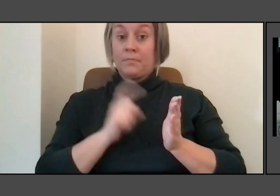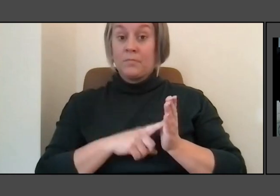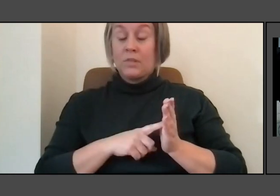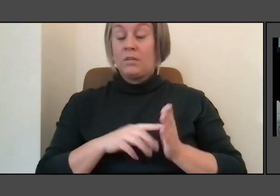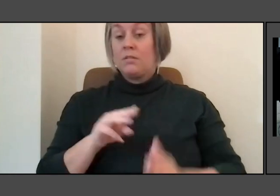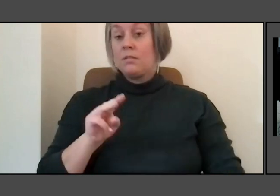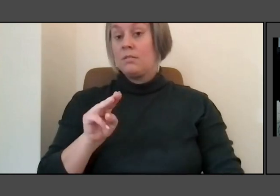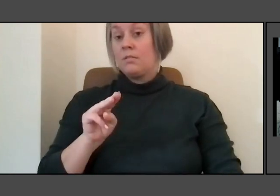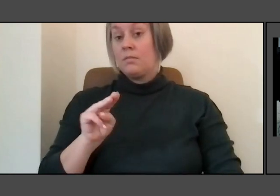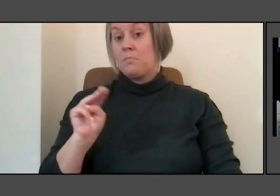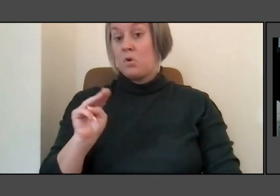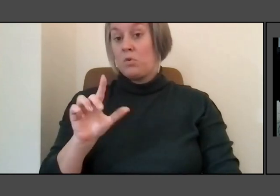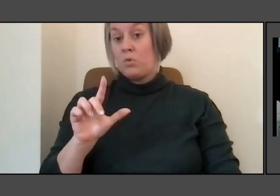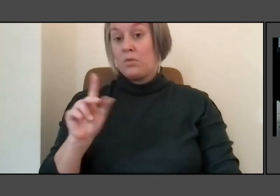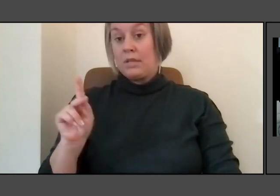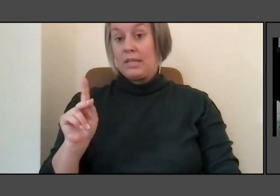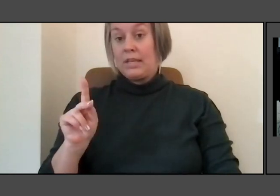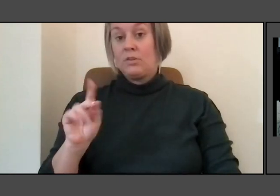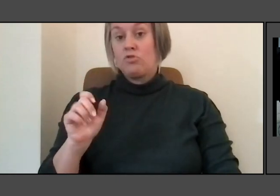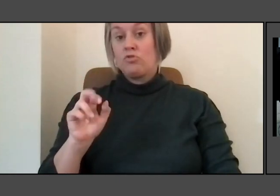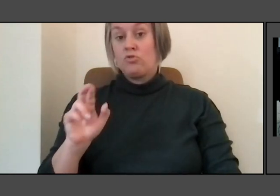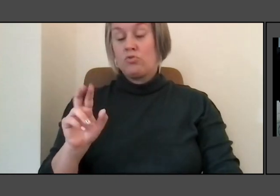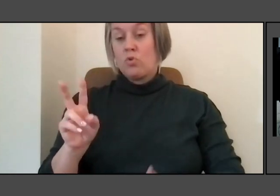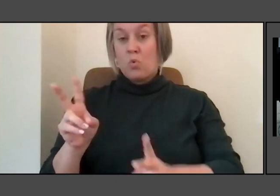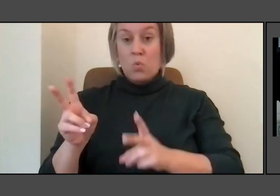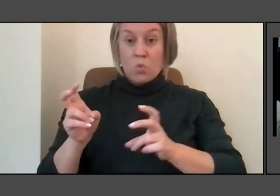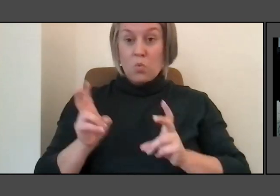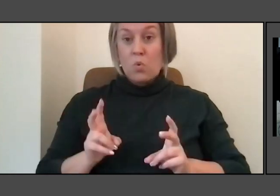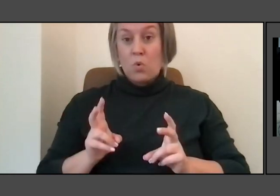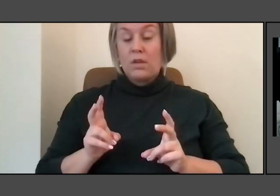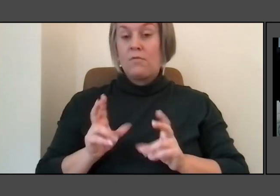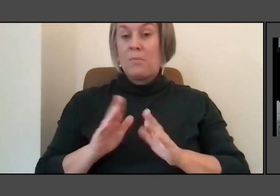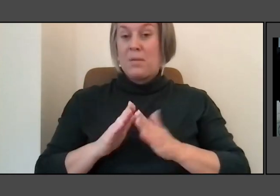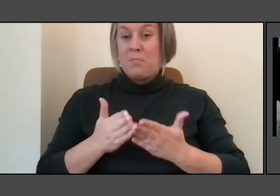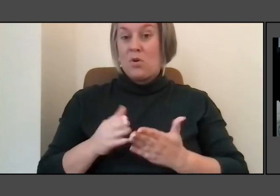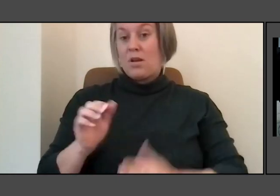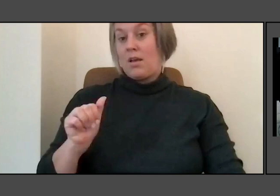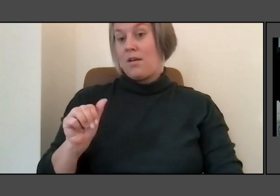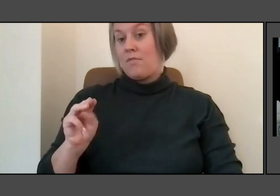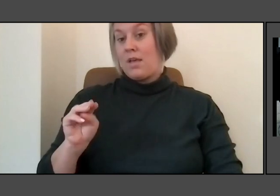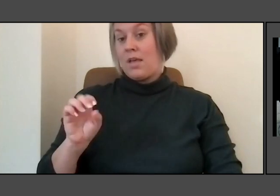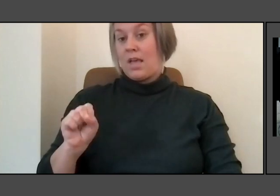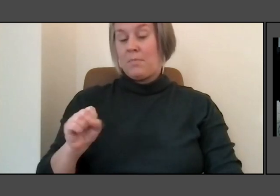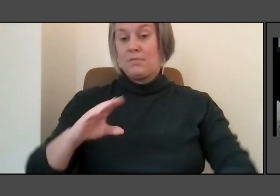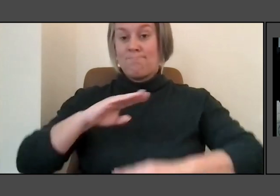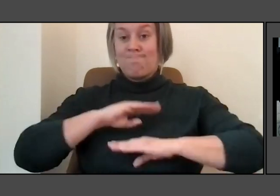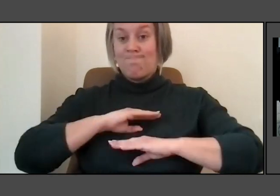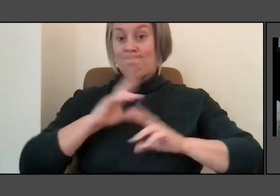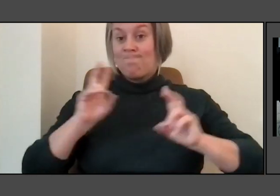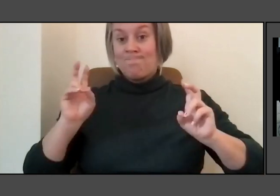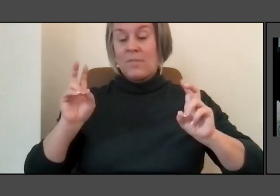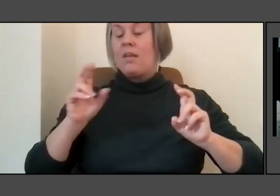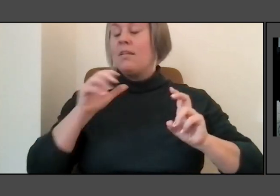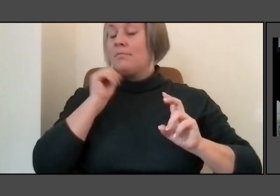Quoting from the Book of Amos, We will not be satisfied until justice just rolls down like waters.